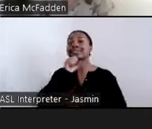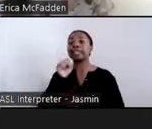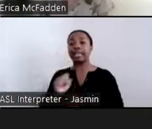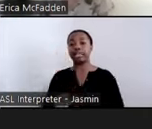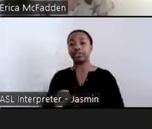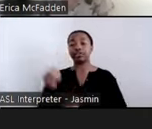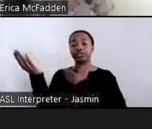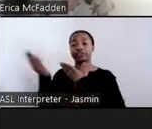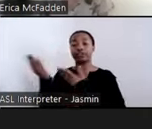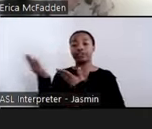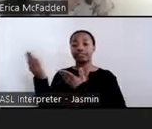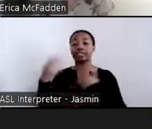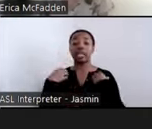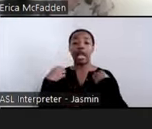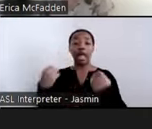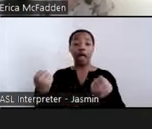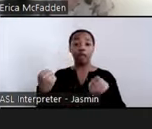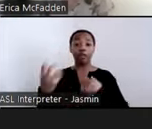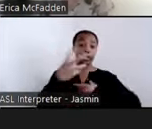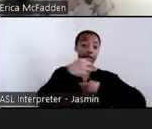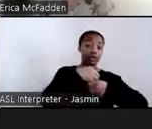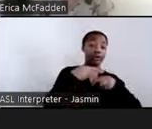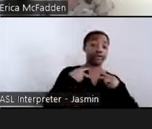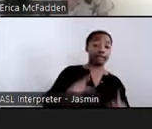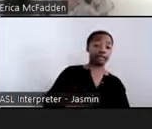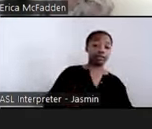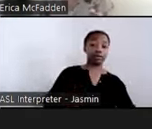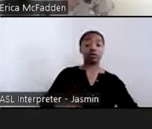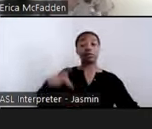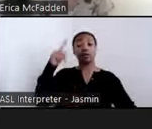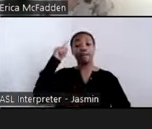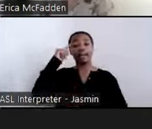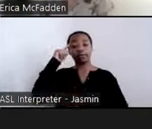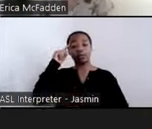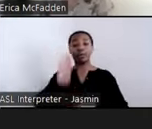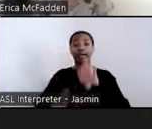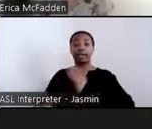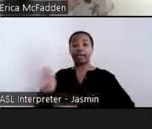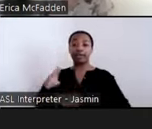behavioral and mental and public health, an effort to address tackling these silos.